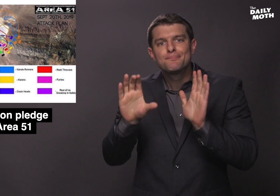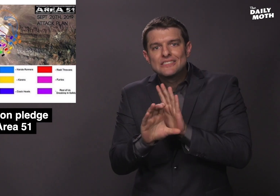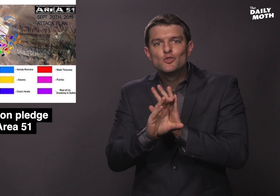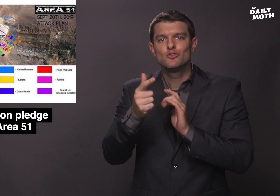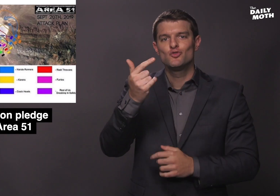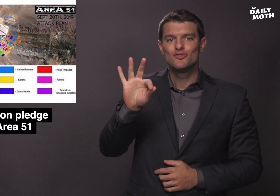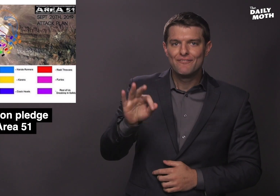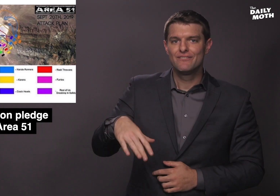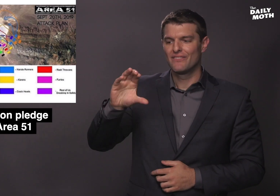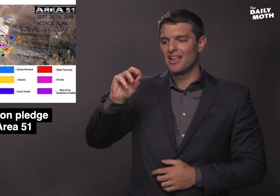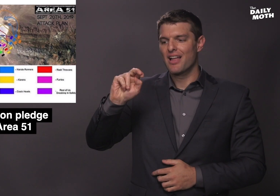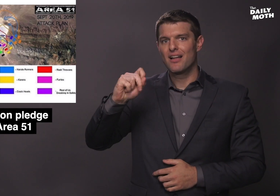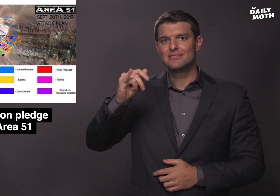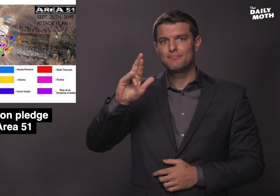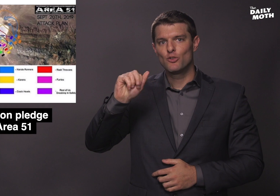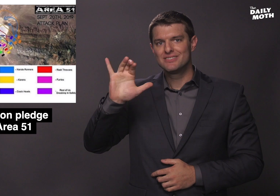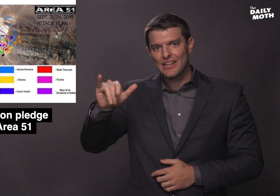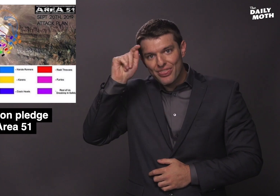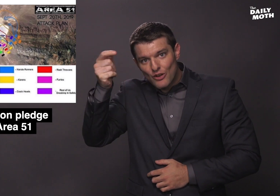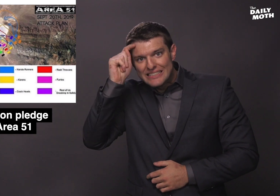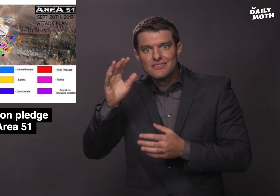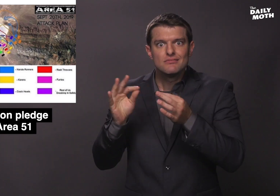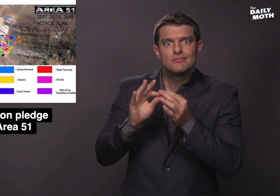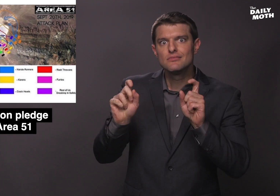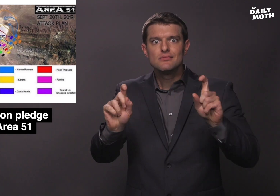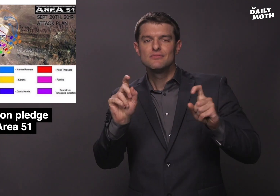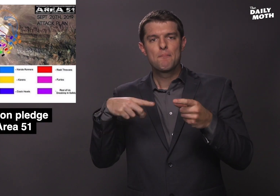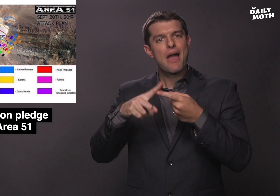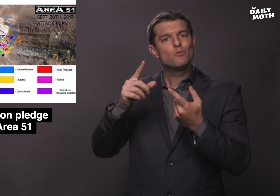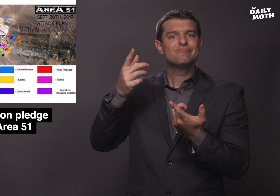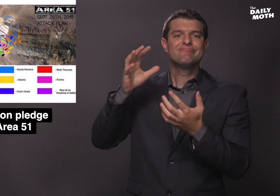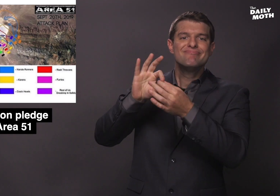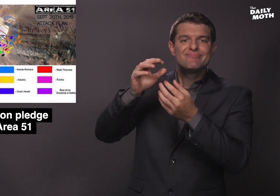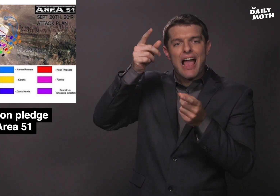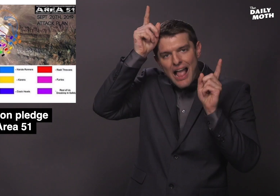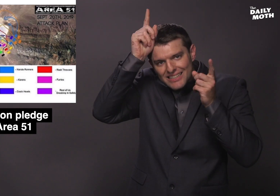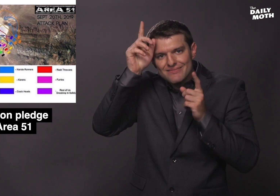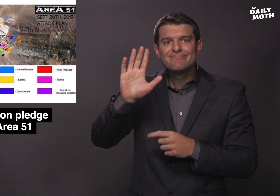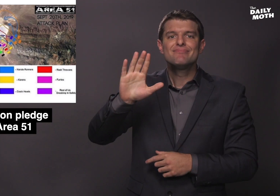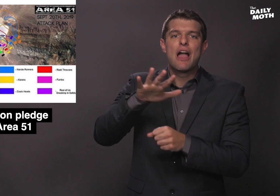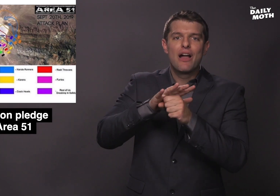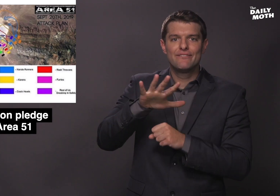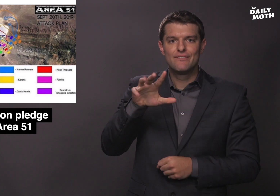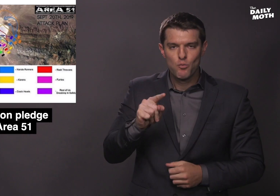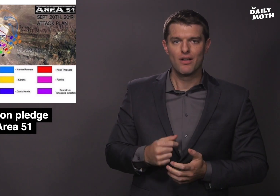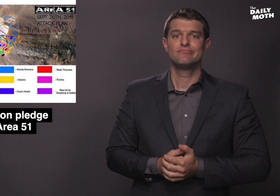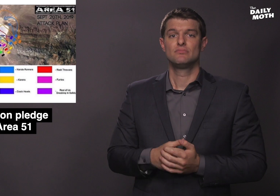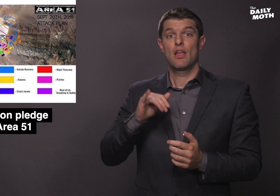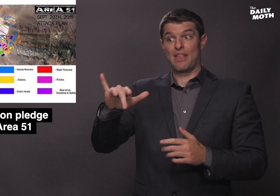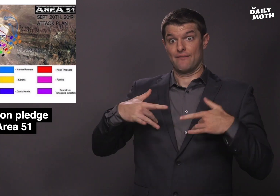theories, jokes, pictures and gifs about Area 51 and aliens.